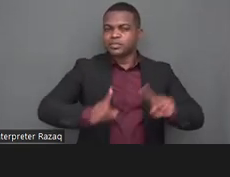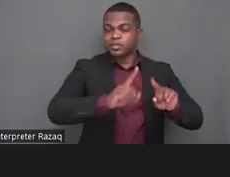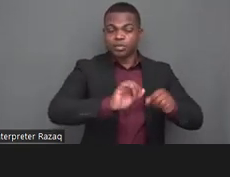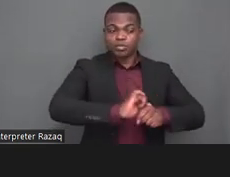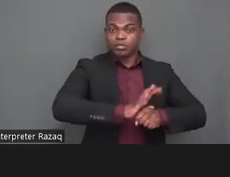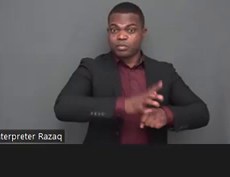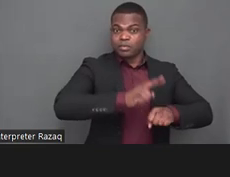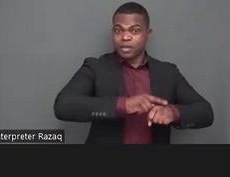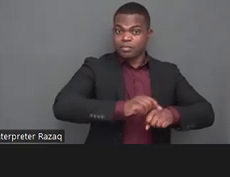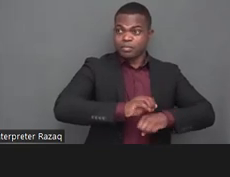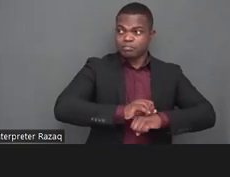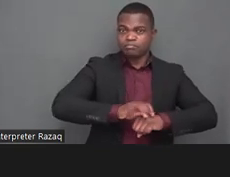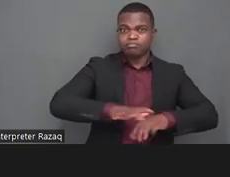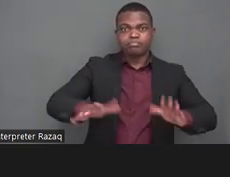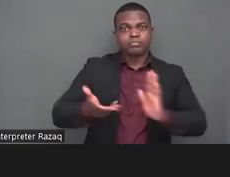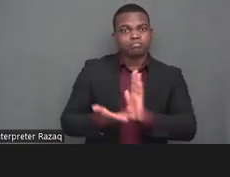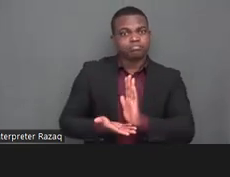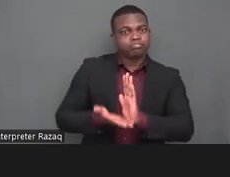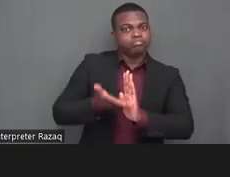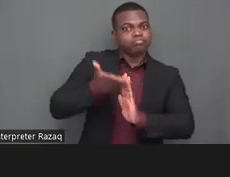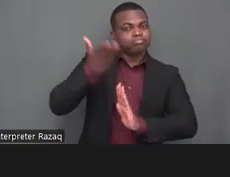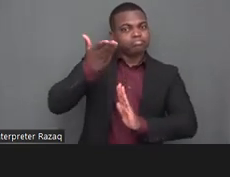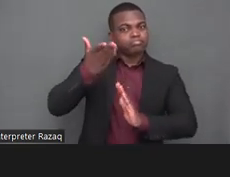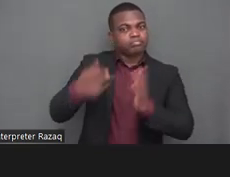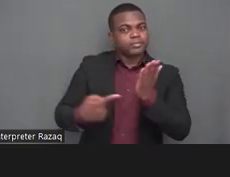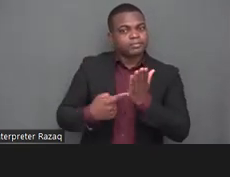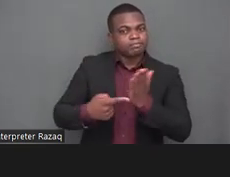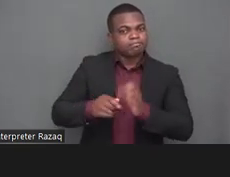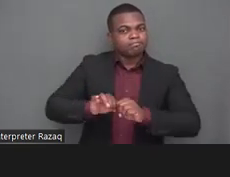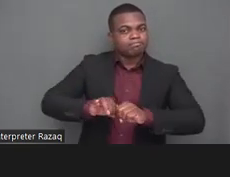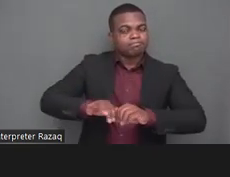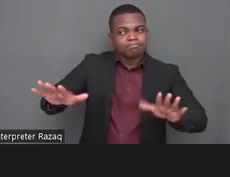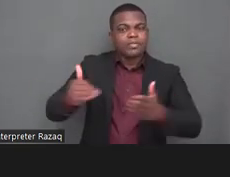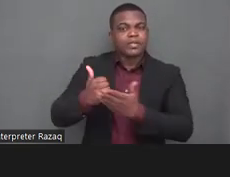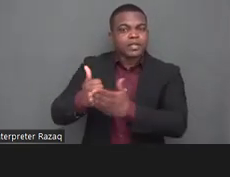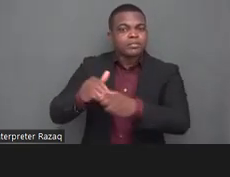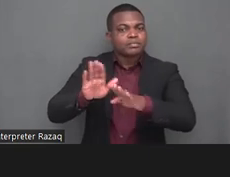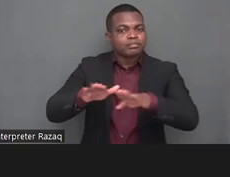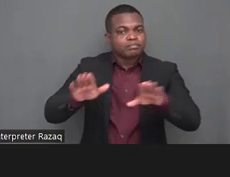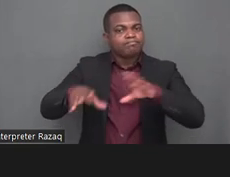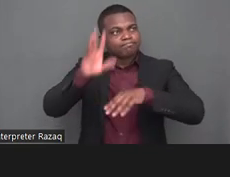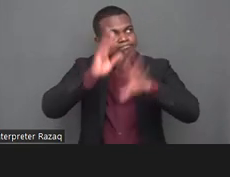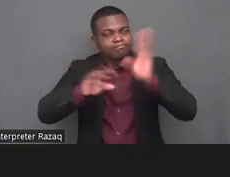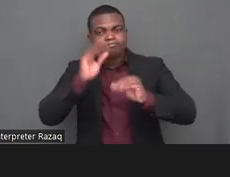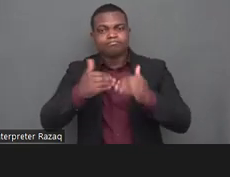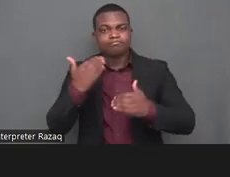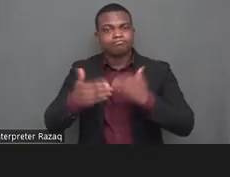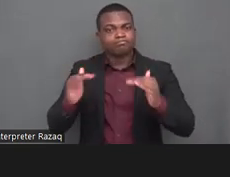classrooms to be inclusive every effort must be made to ensure that that that virtual learning